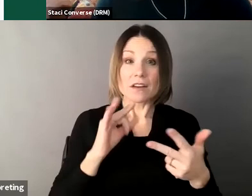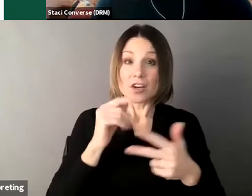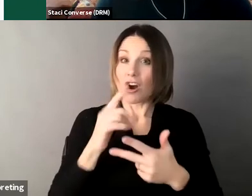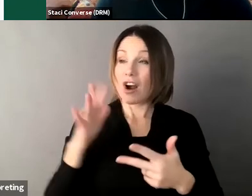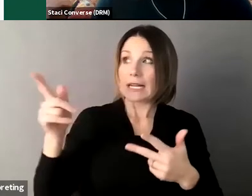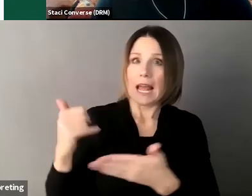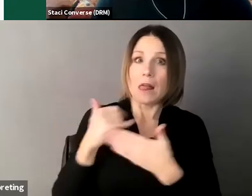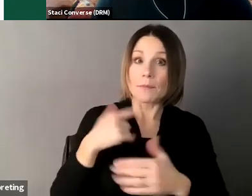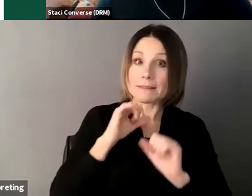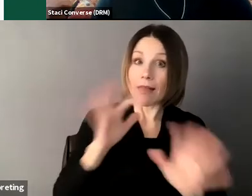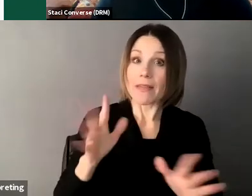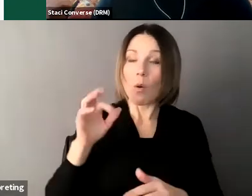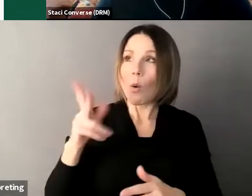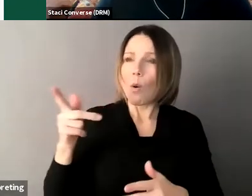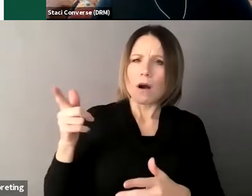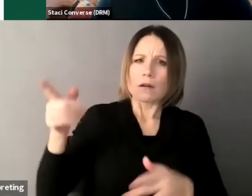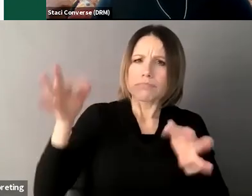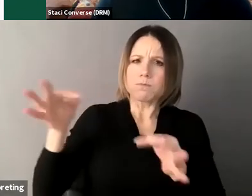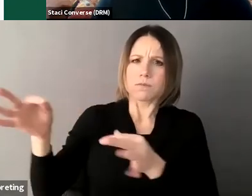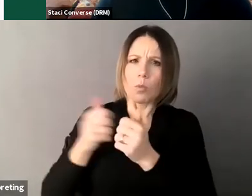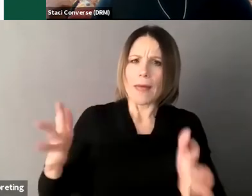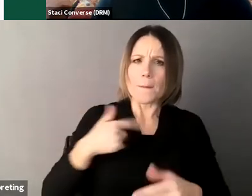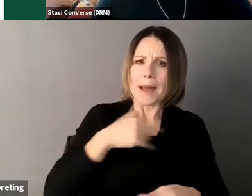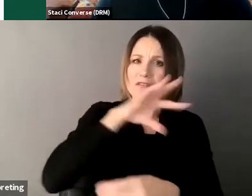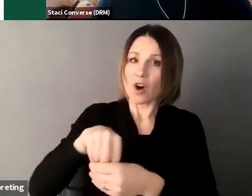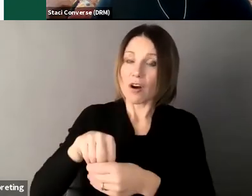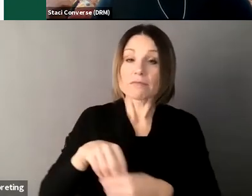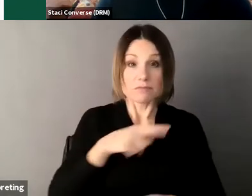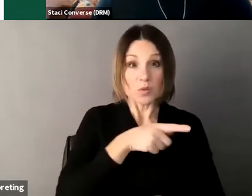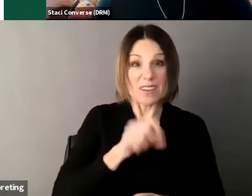um you can file agreements against your guardian with the probate court